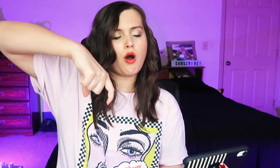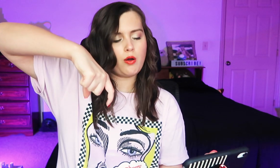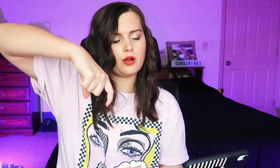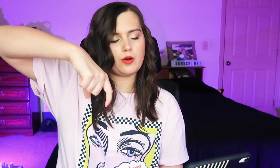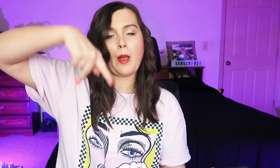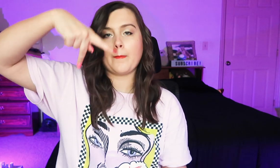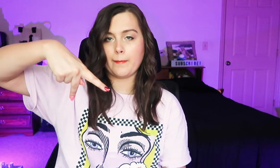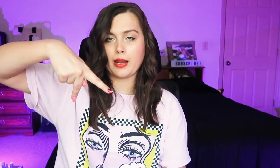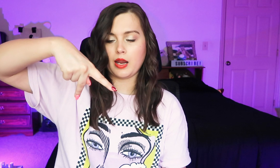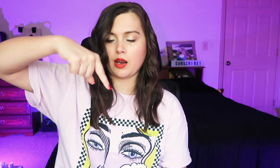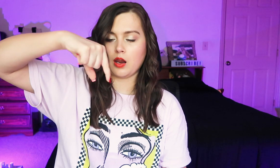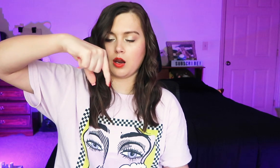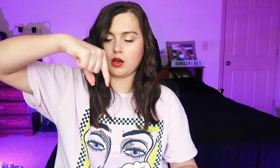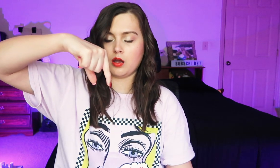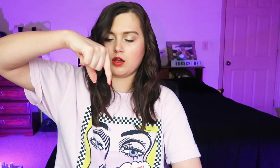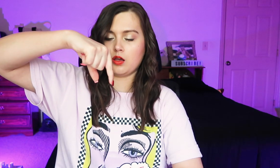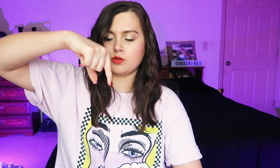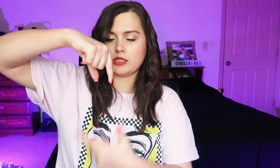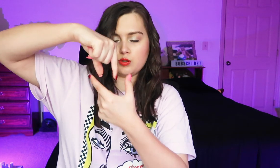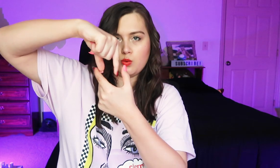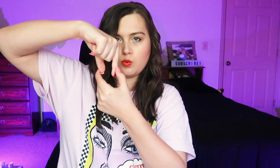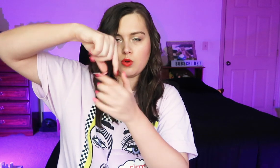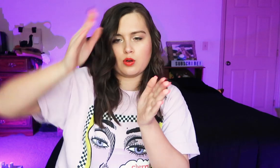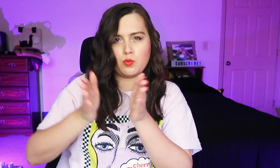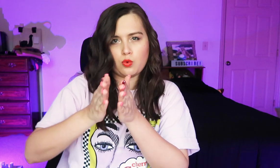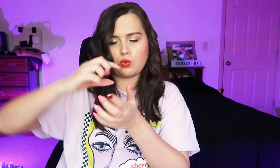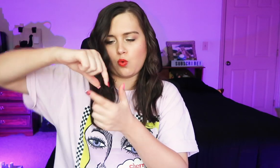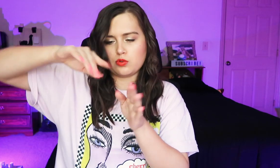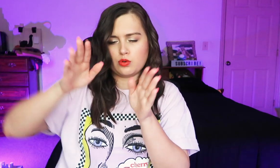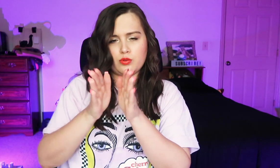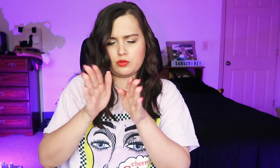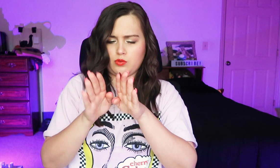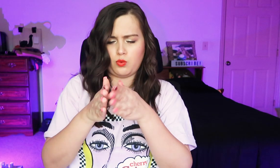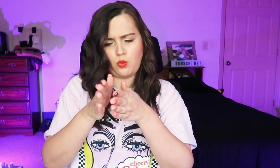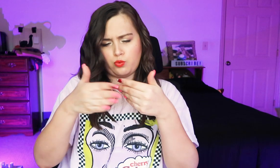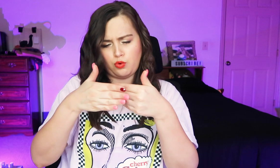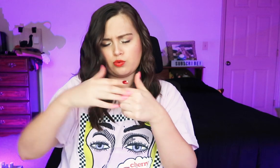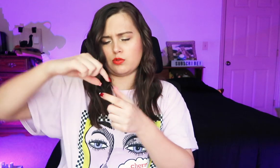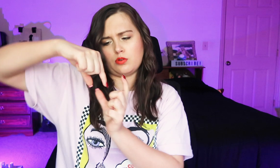Oh, okay! The German "P" is more closed together.